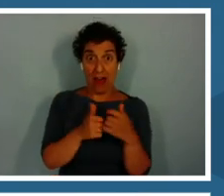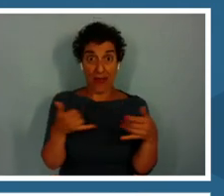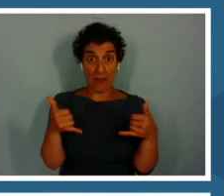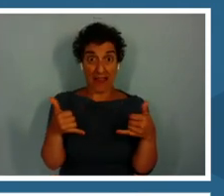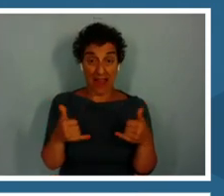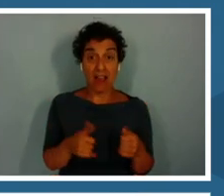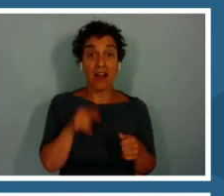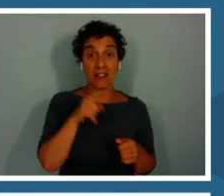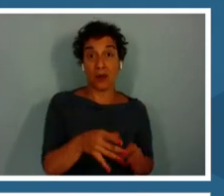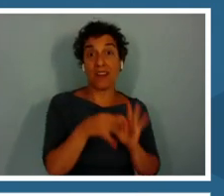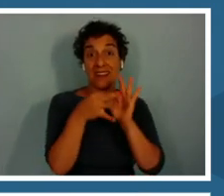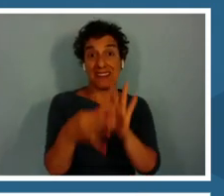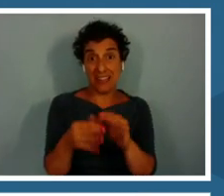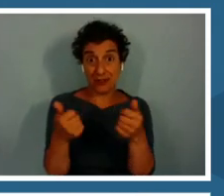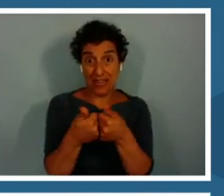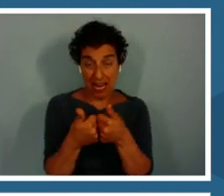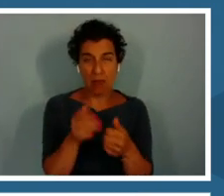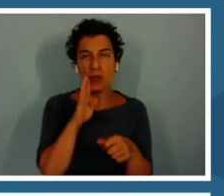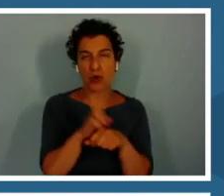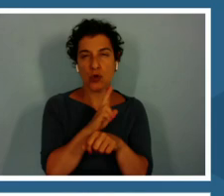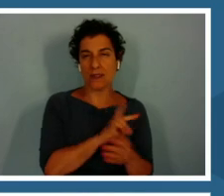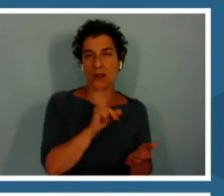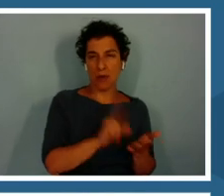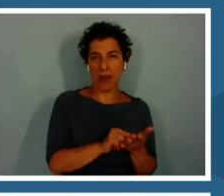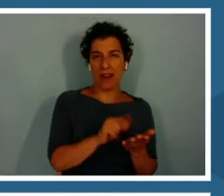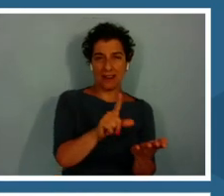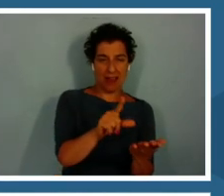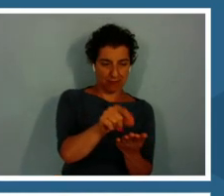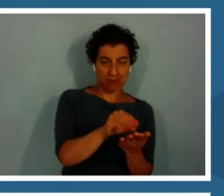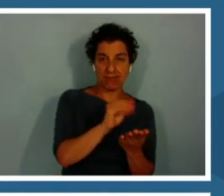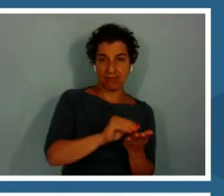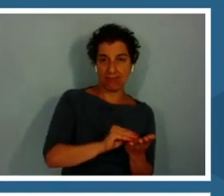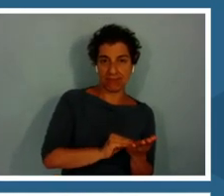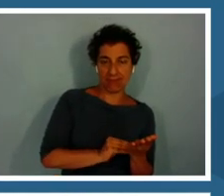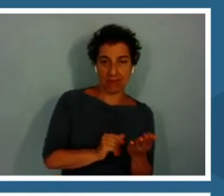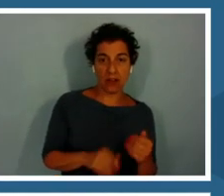They will use the printable sheet to record how they play and if their behavior changes